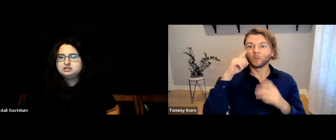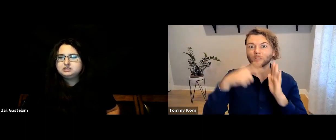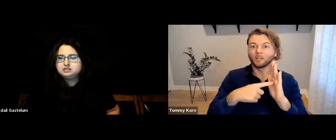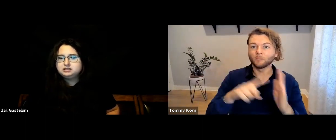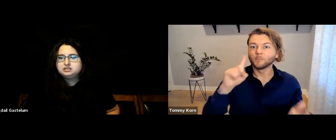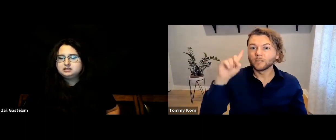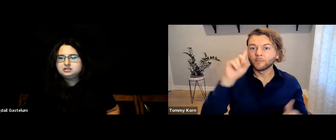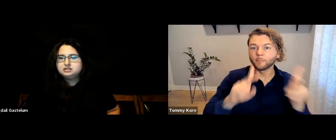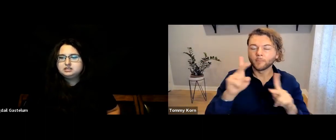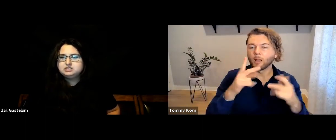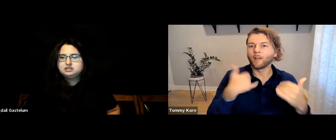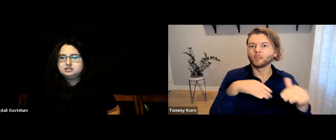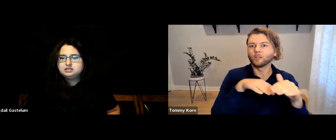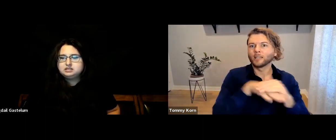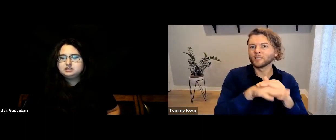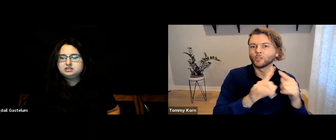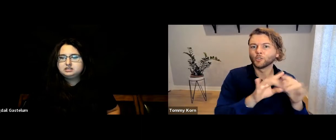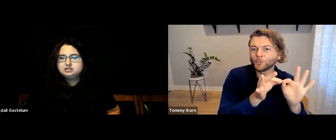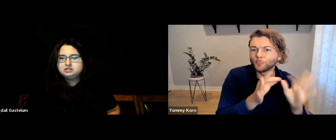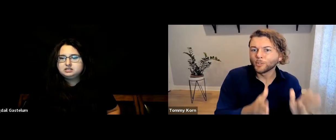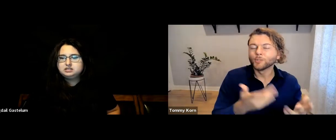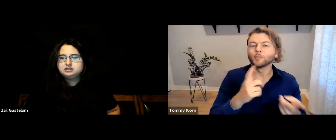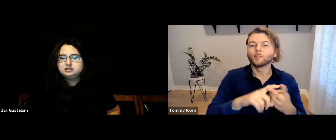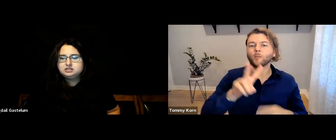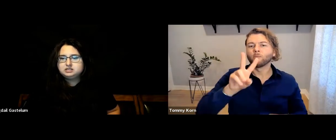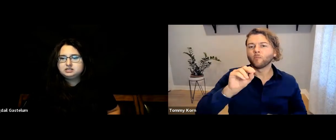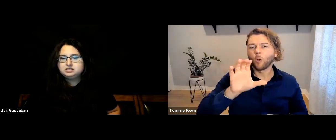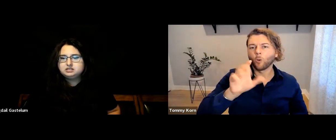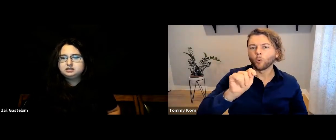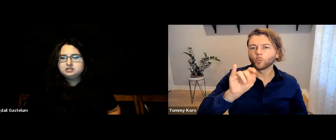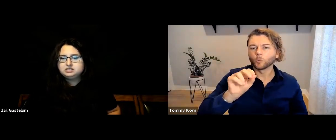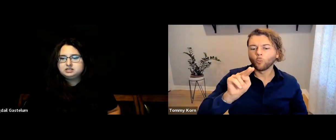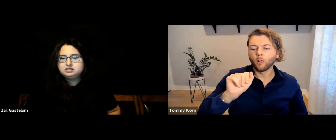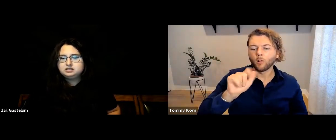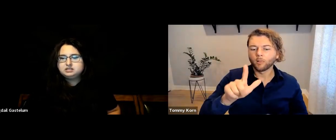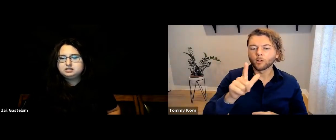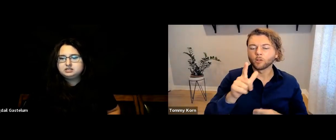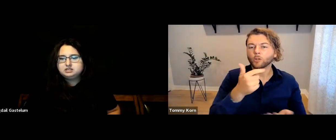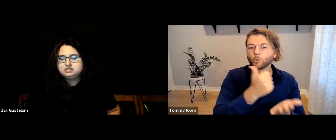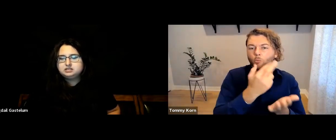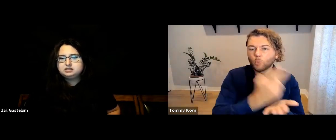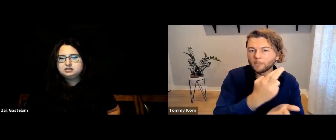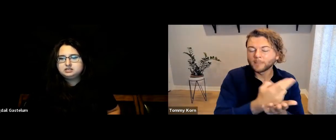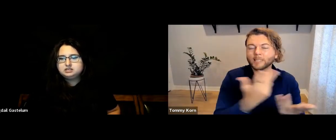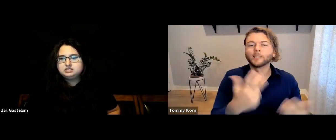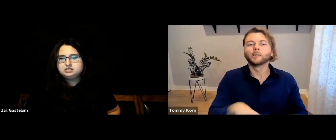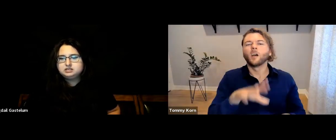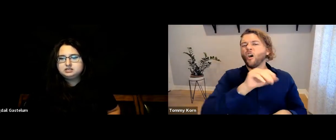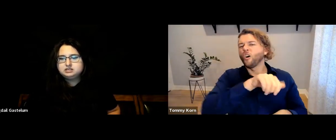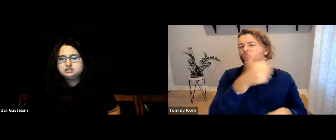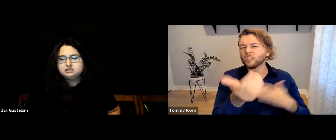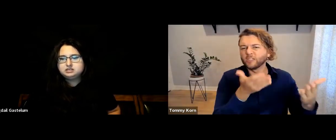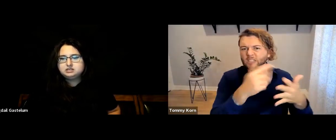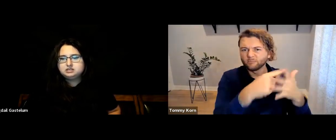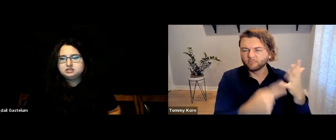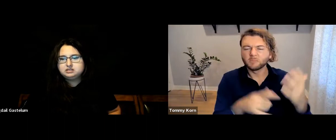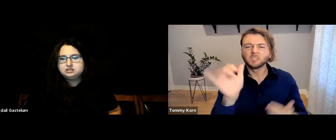For example, the ADA gave Deaf individuals access to interpreters, vocational rehabilitation, and so many other services.